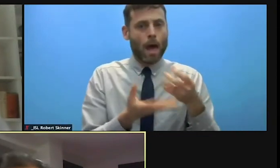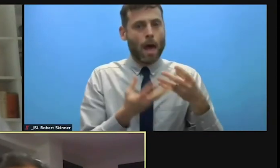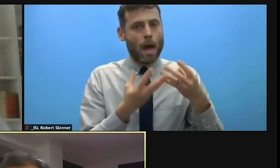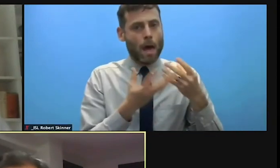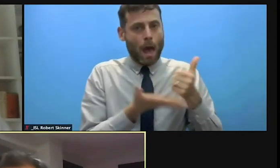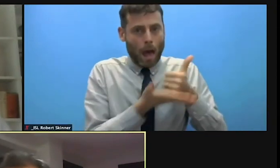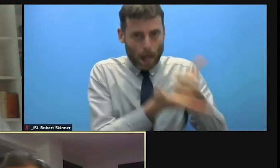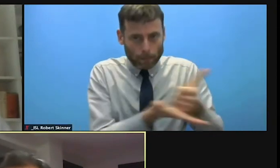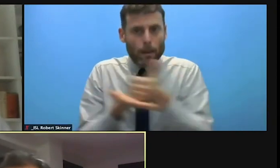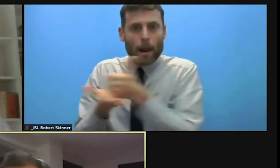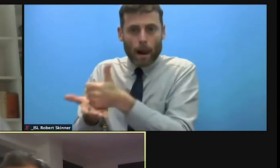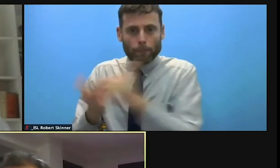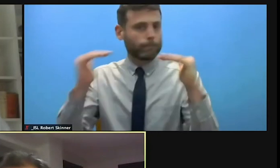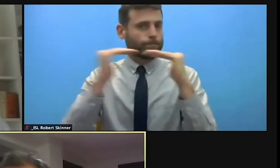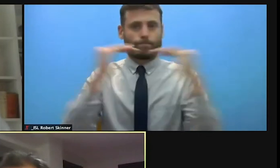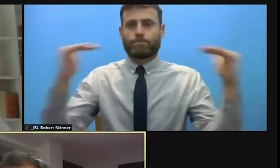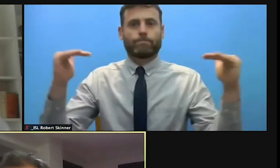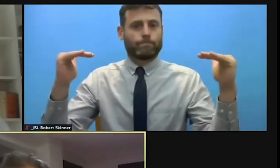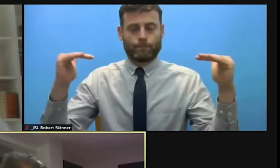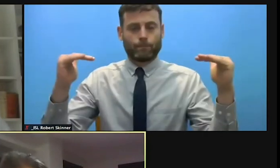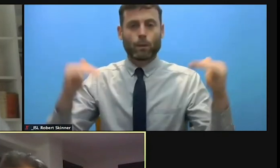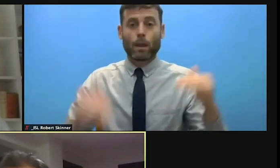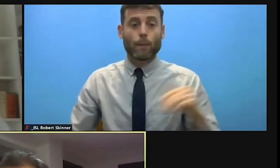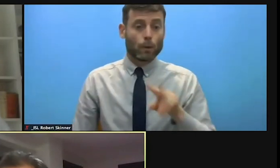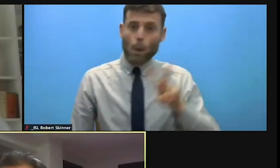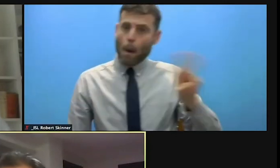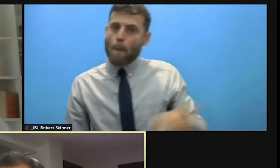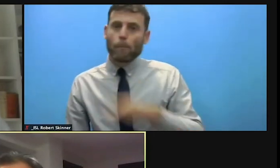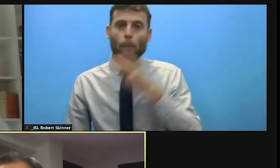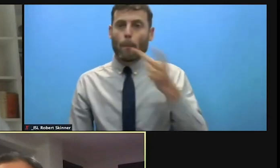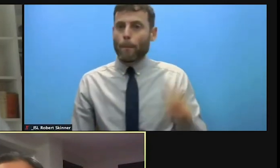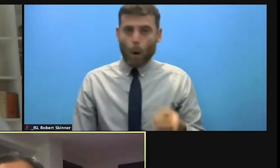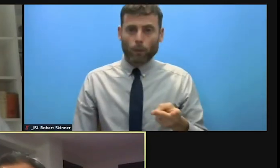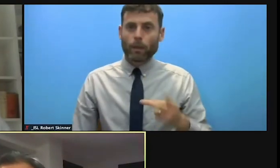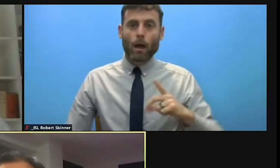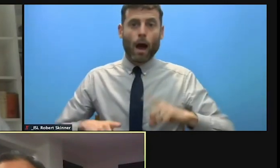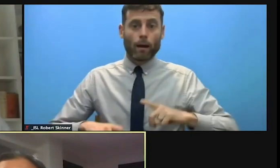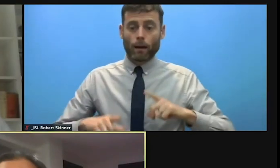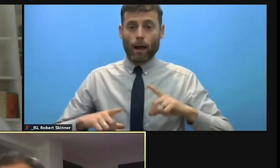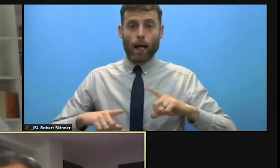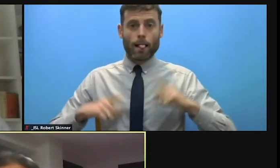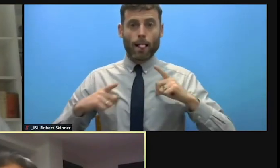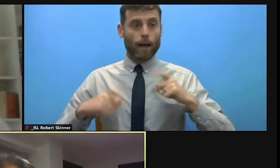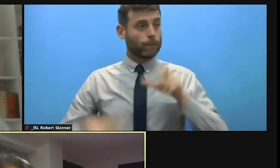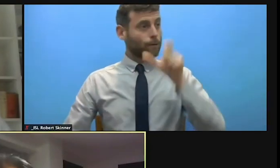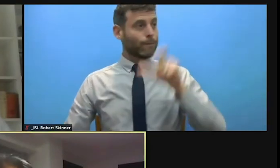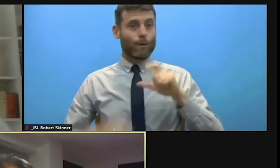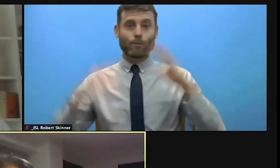extensive impacts of displacement on the enjoyment of their rights, their needs are often overlooked